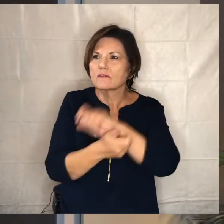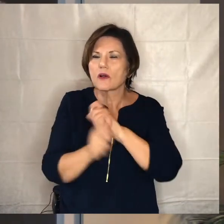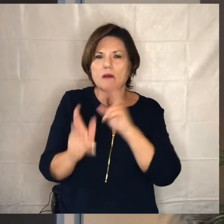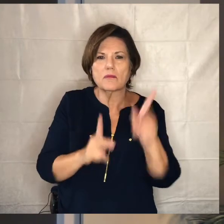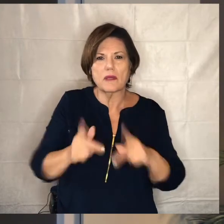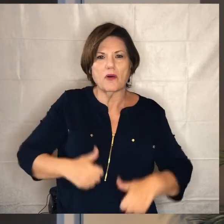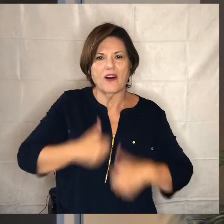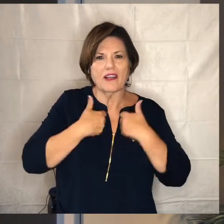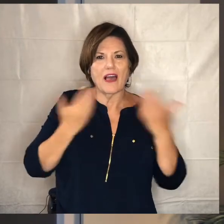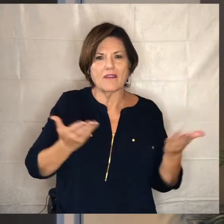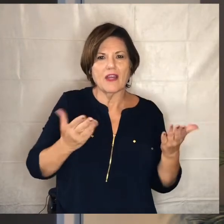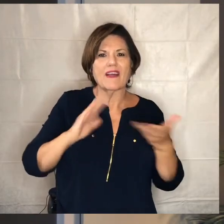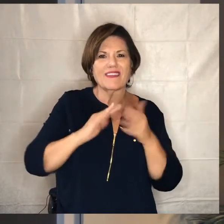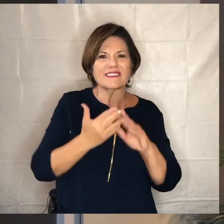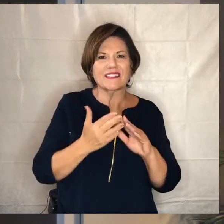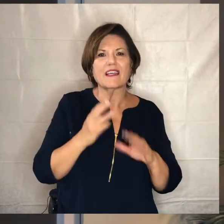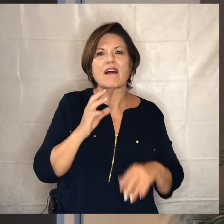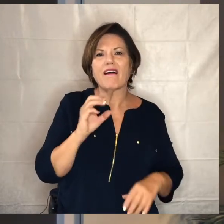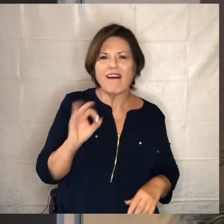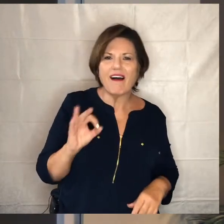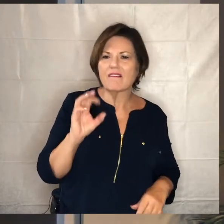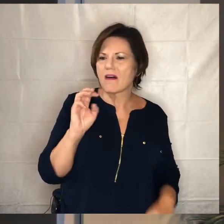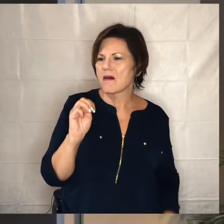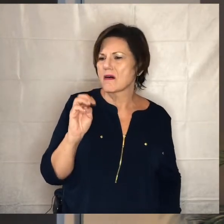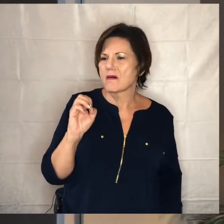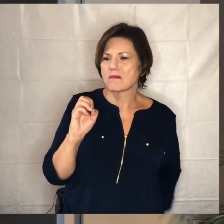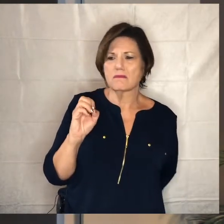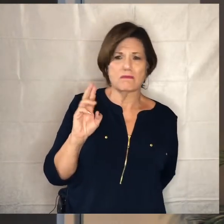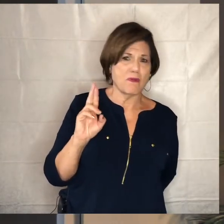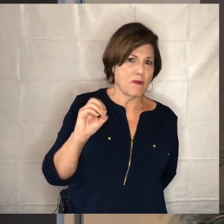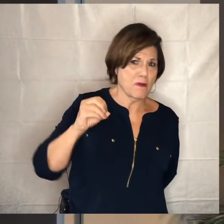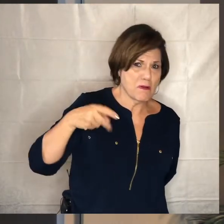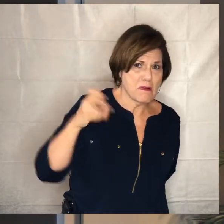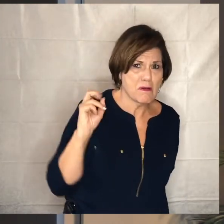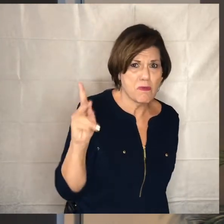here in the city of moorpark we don't exist so that we have a legacy for